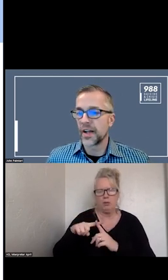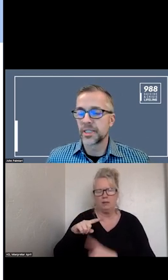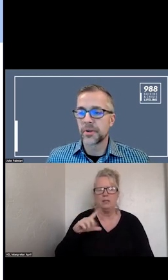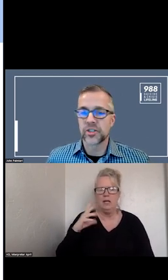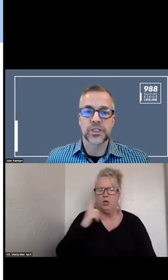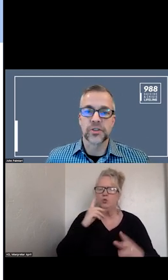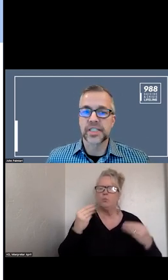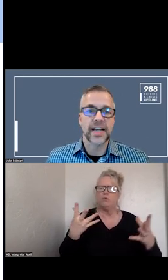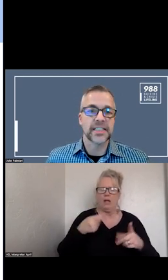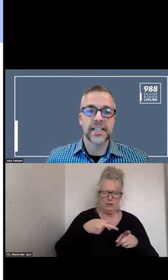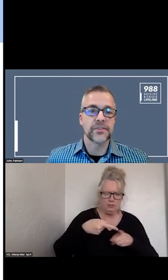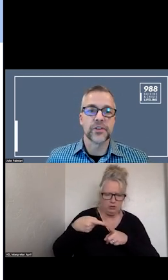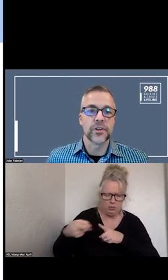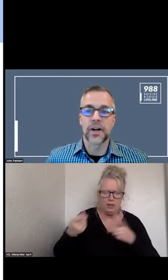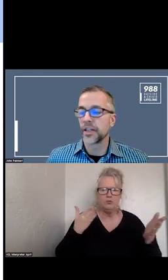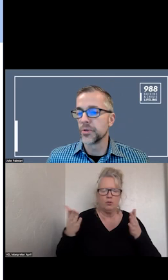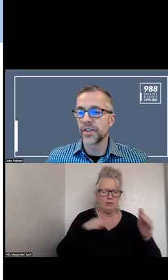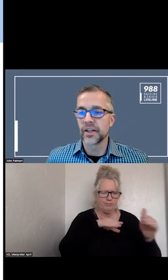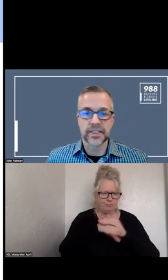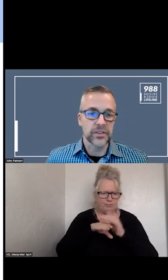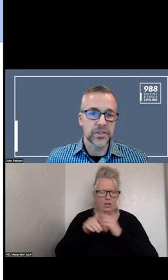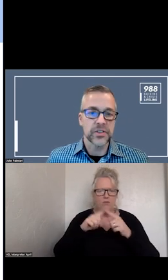PROVIDE ACCESS TO YOUTH AND YOUNG ADULTS.